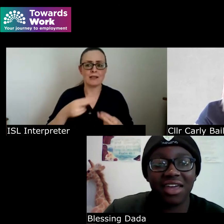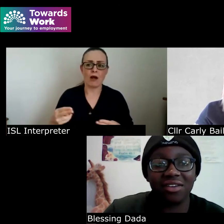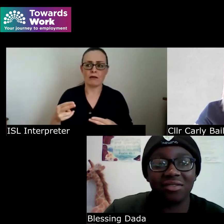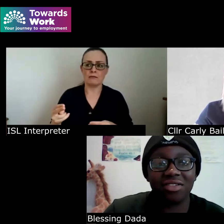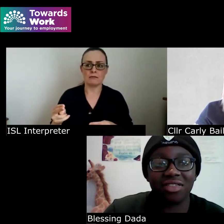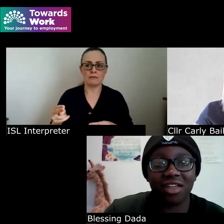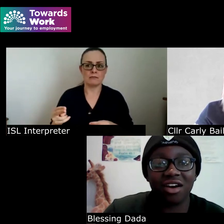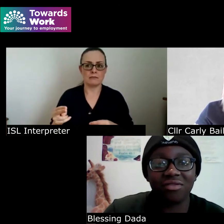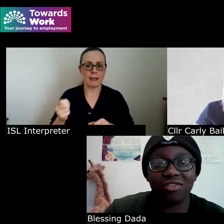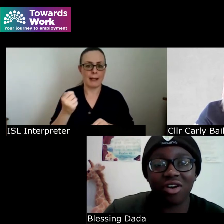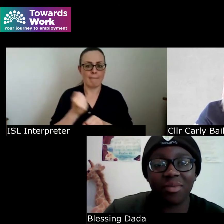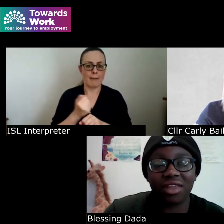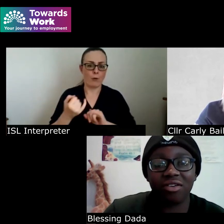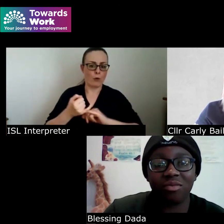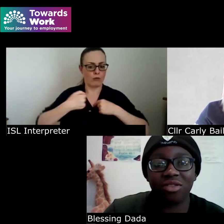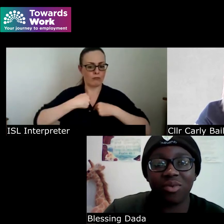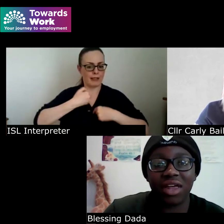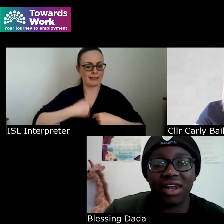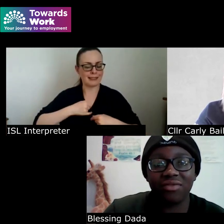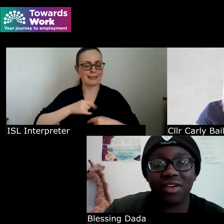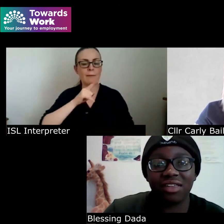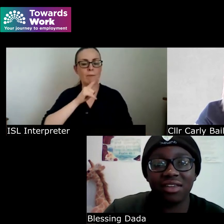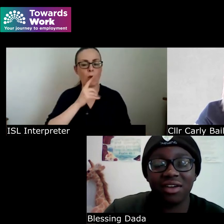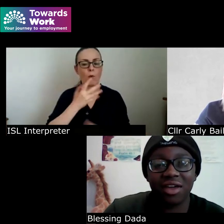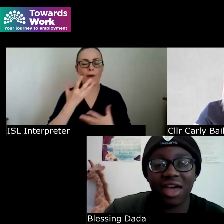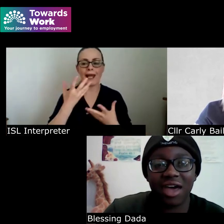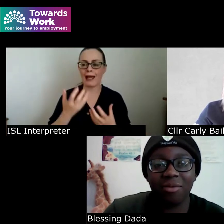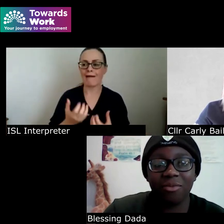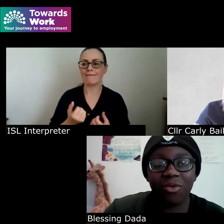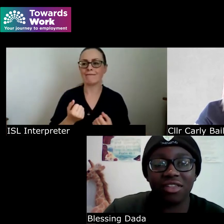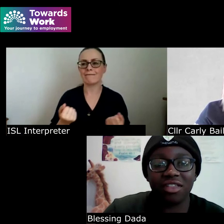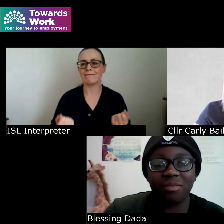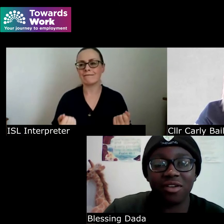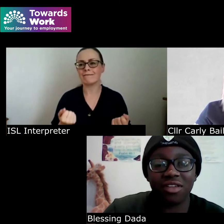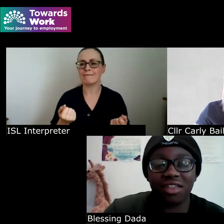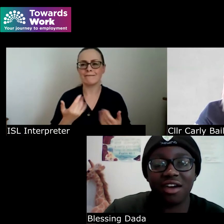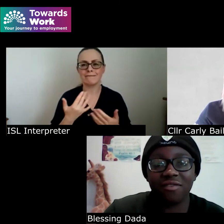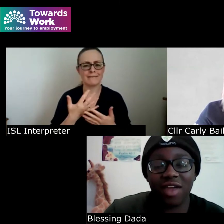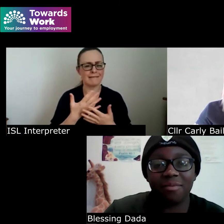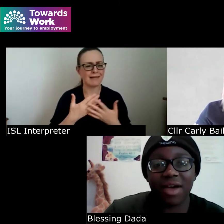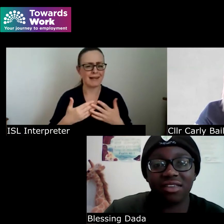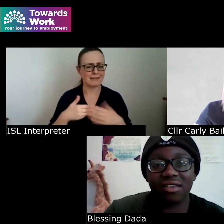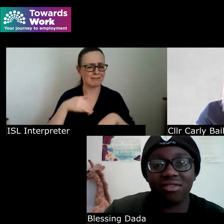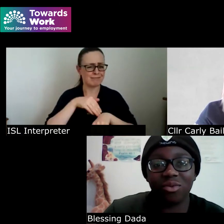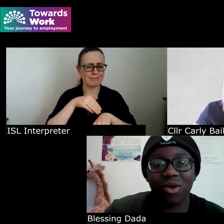you know just a lot of the trauma that comes with living and with disabilities have impacted the way